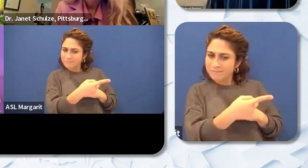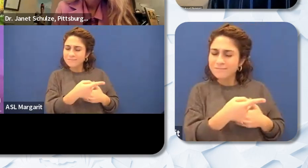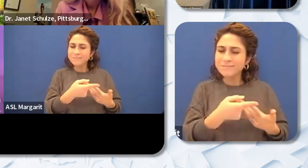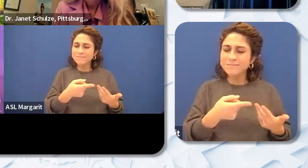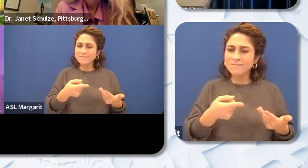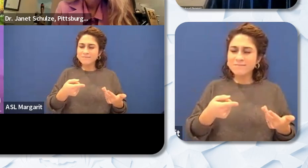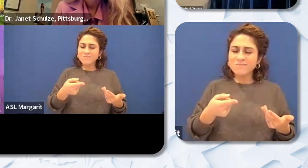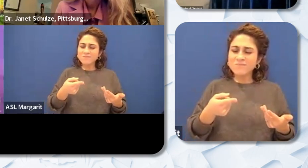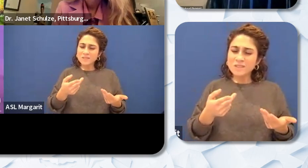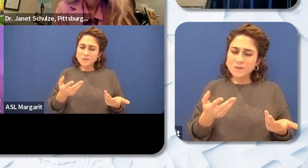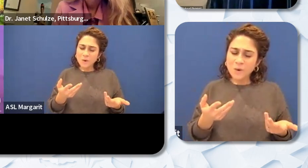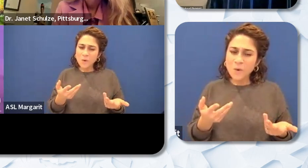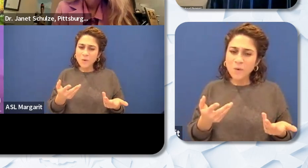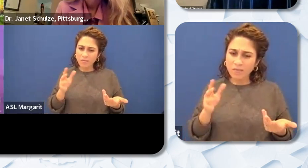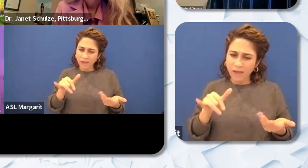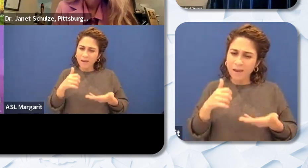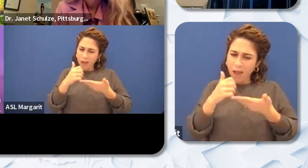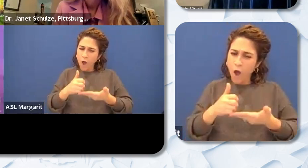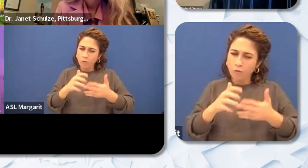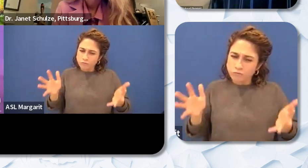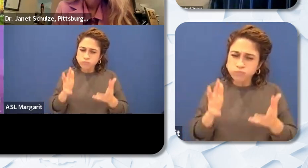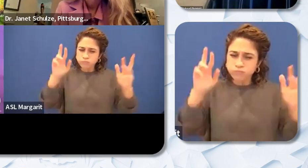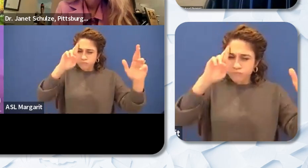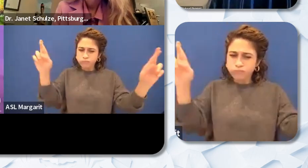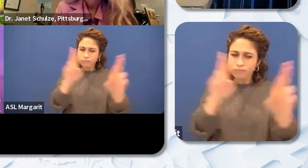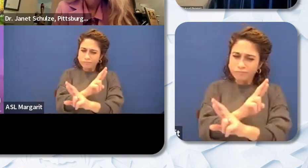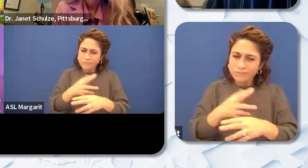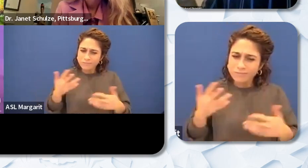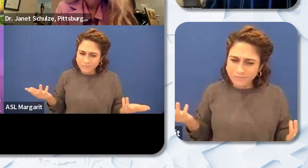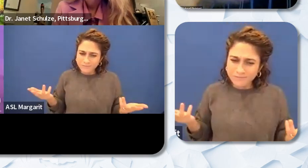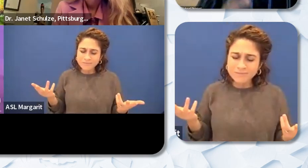otherwise be there because you know if nothing is said then someone kind of might feel like they're